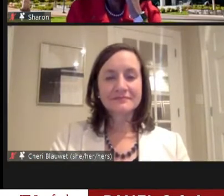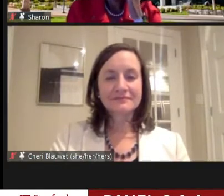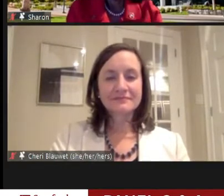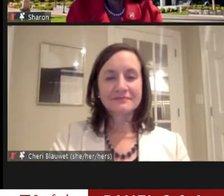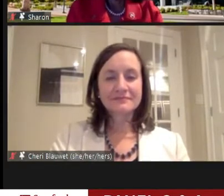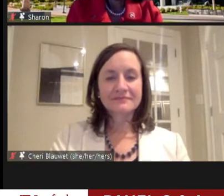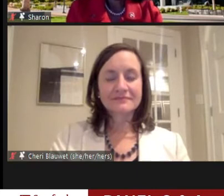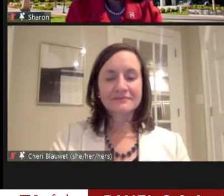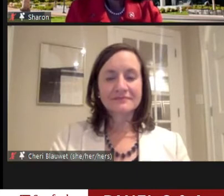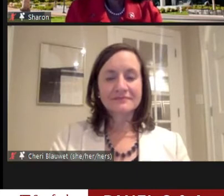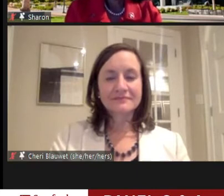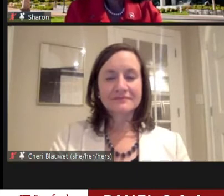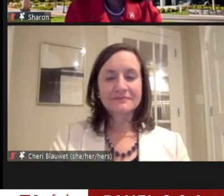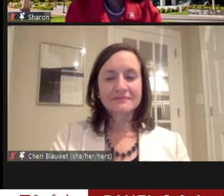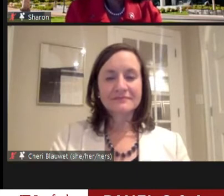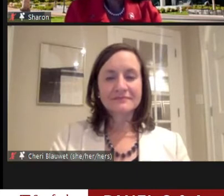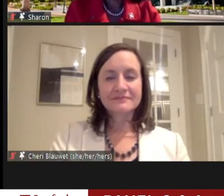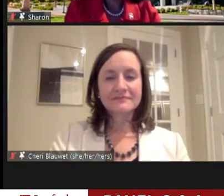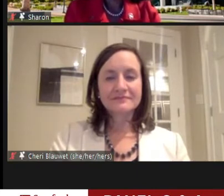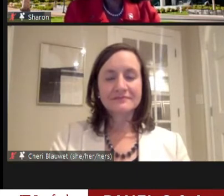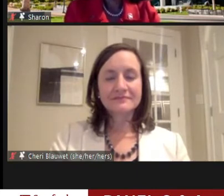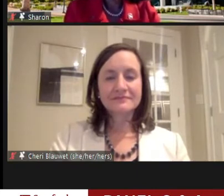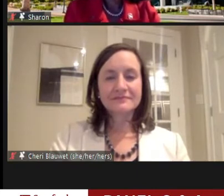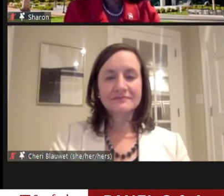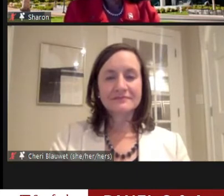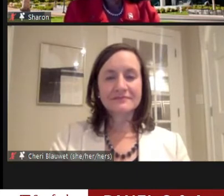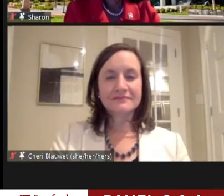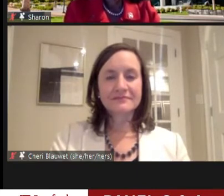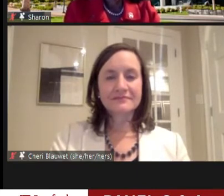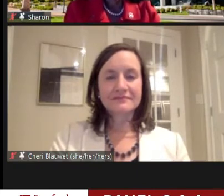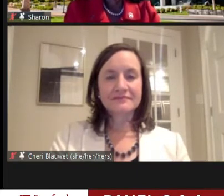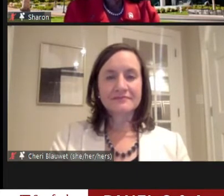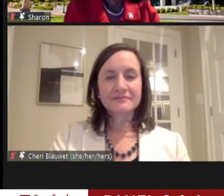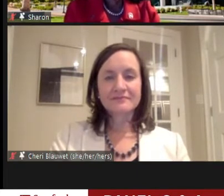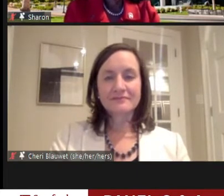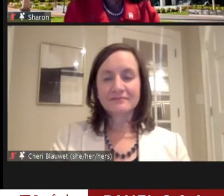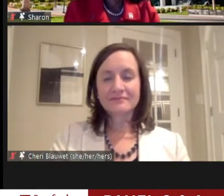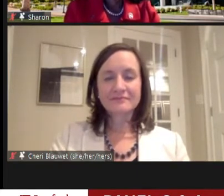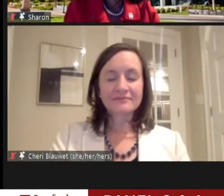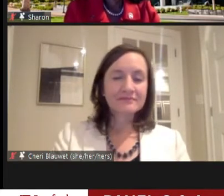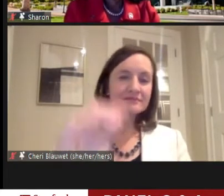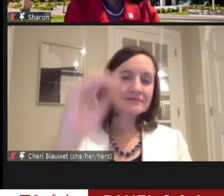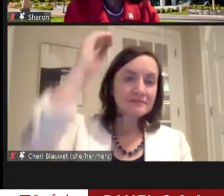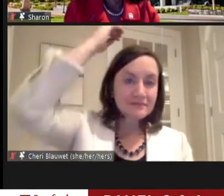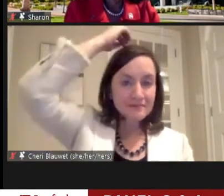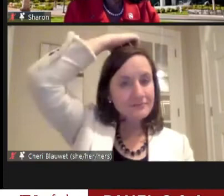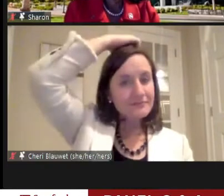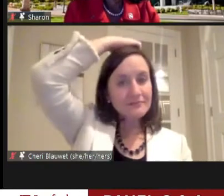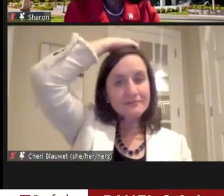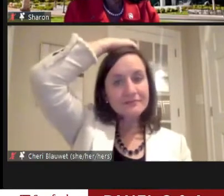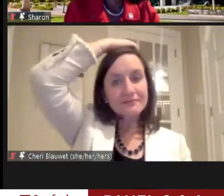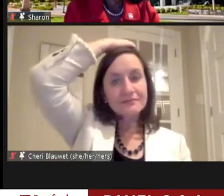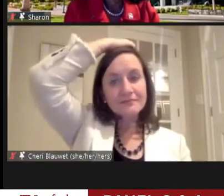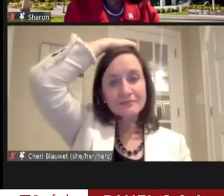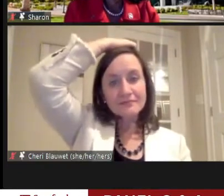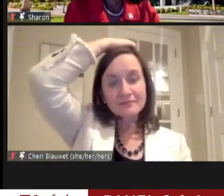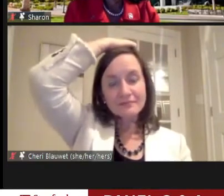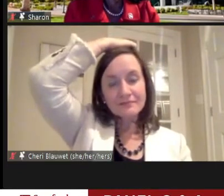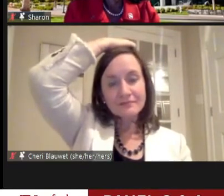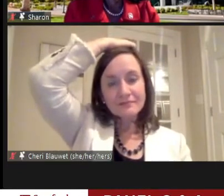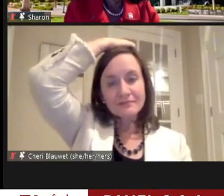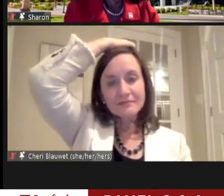cortex. So when I write I am really just taking dictation with my bizarre brain and imagination.